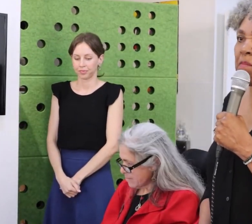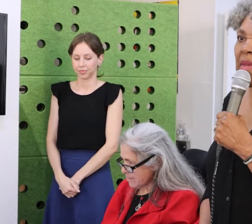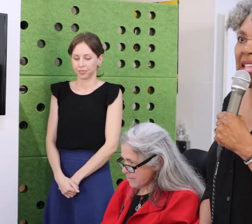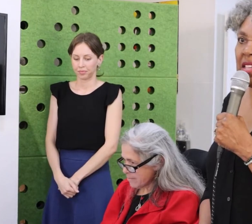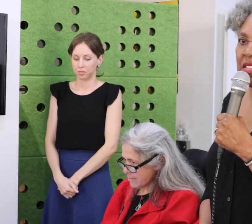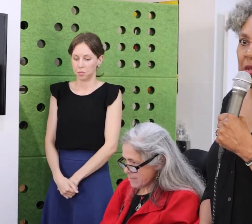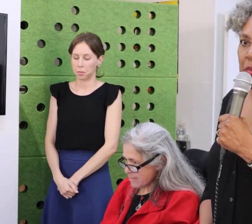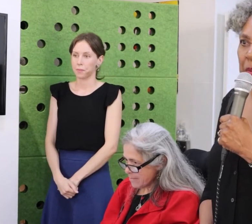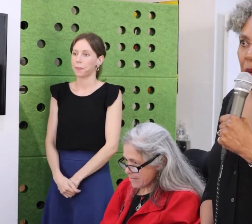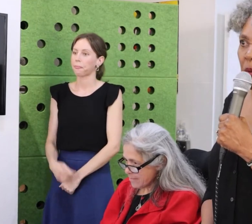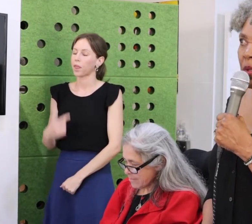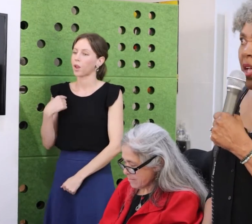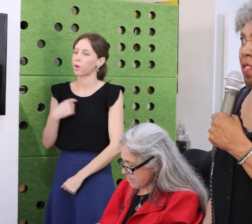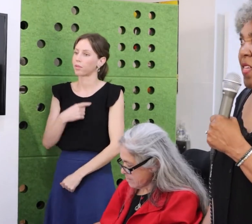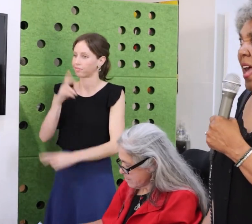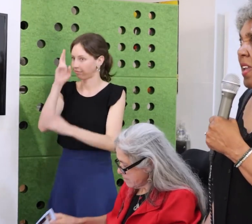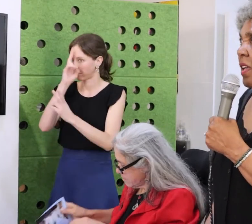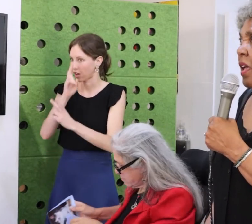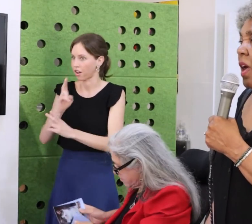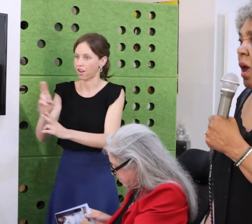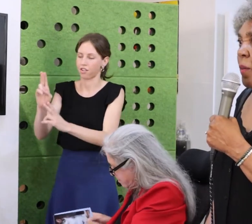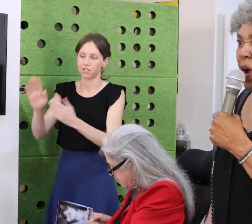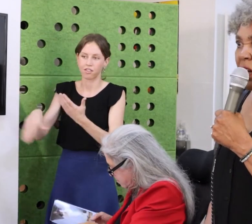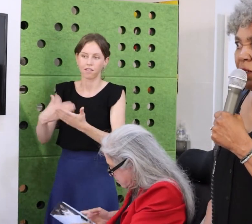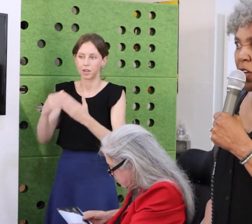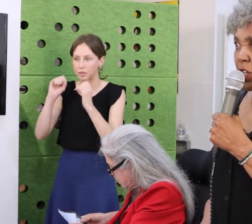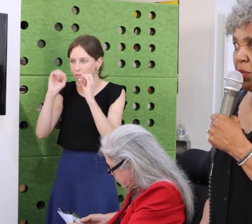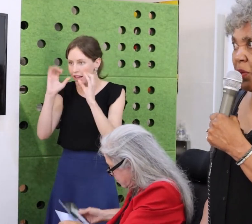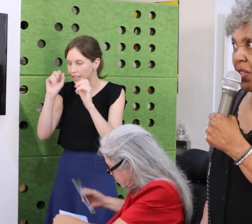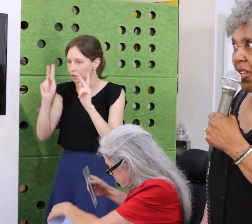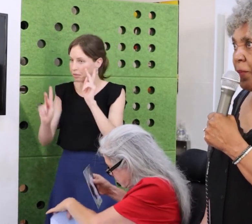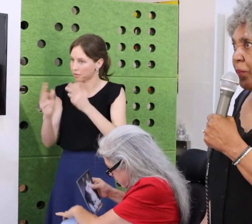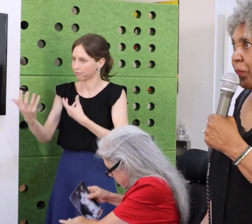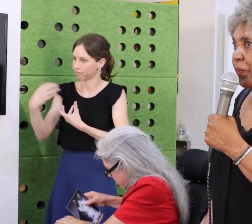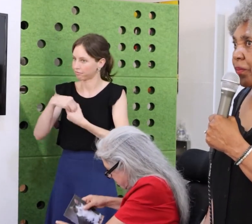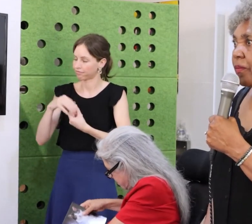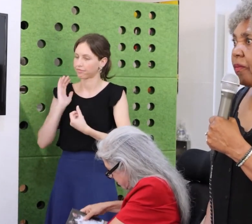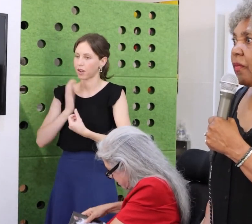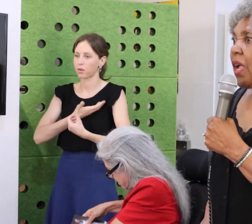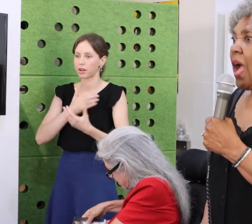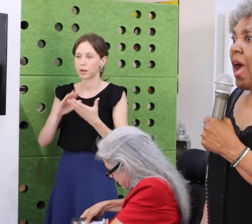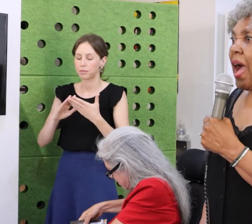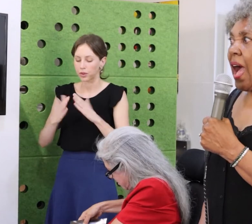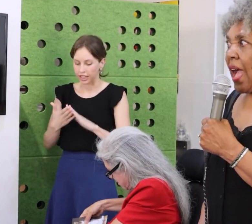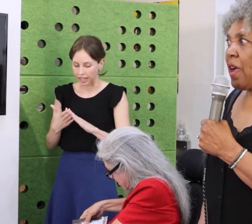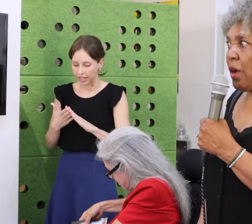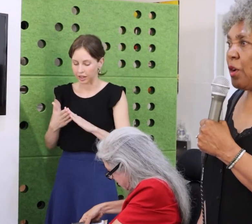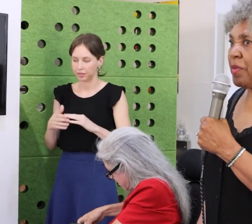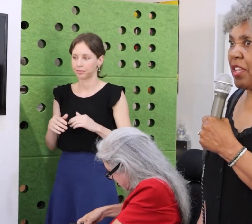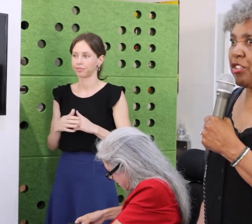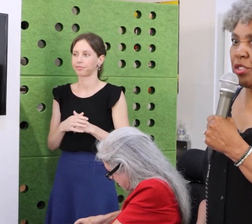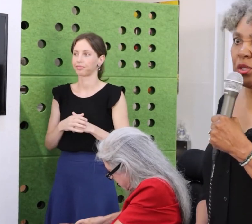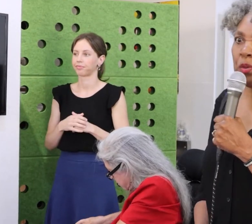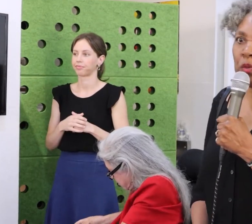So, thank you so much, we definitely need to celebrate the Americans with disabilities act and continue to fight to make it stronger.